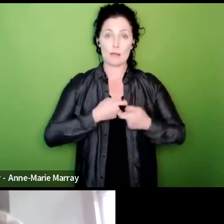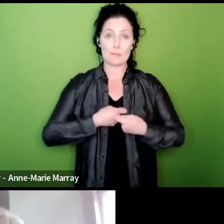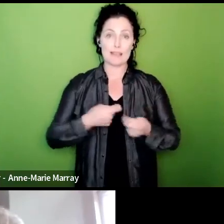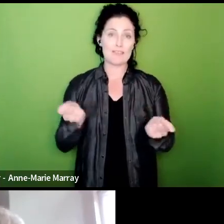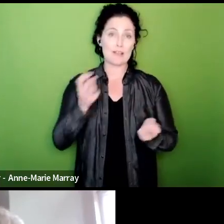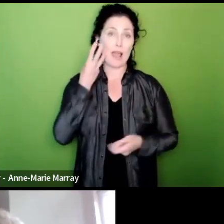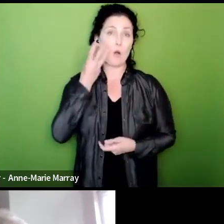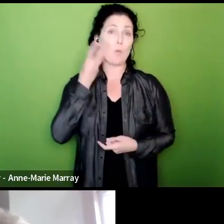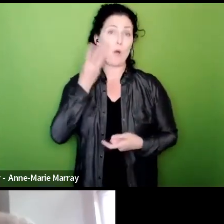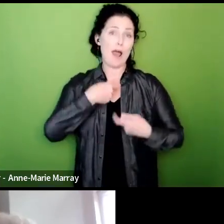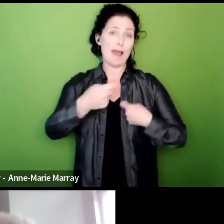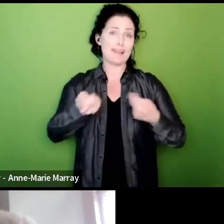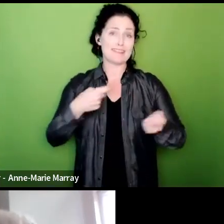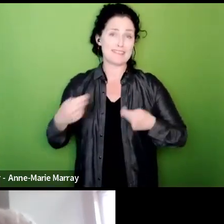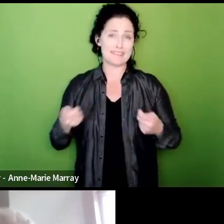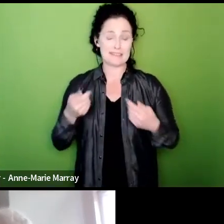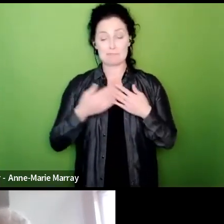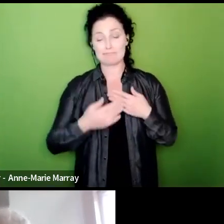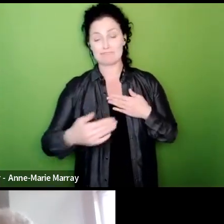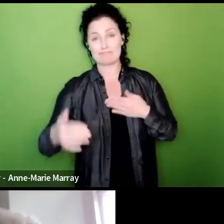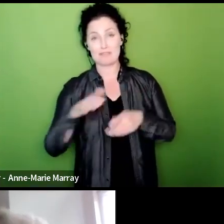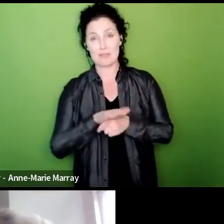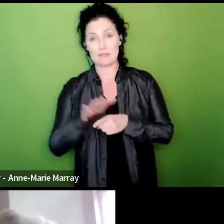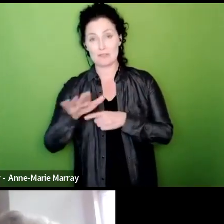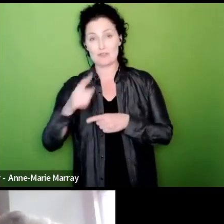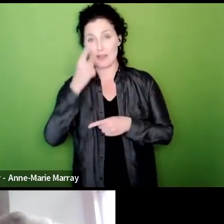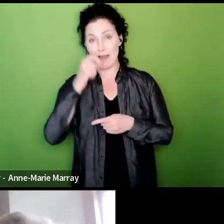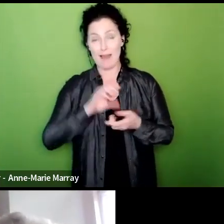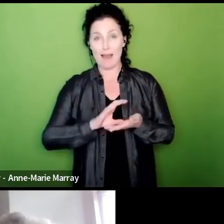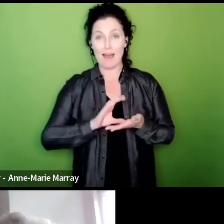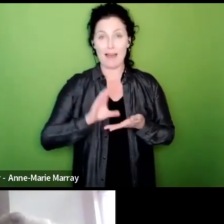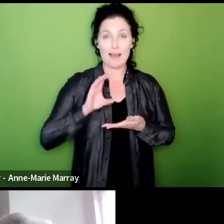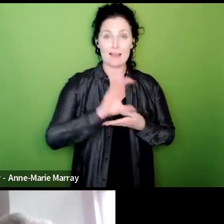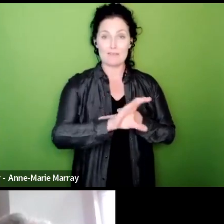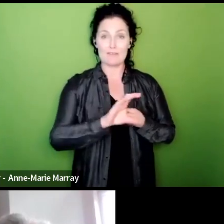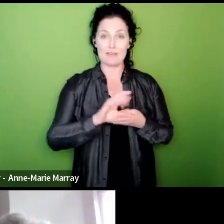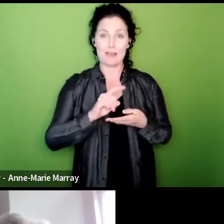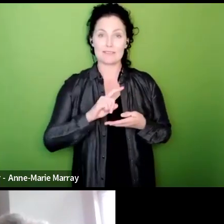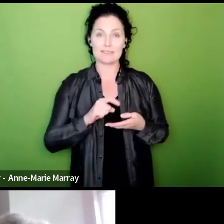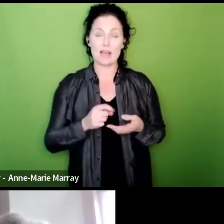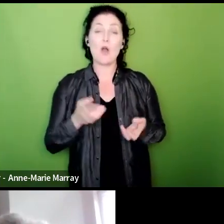foreseeable future so I will be able to fund half of the DWP strike fund it's really good good to